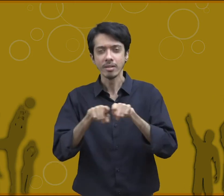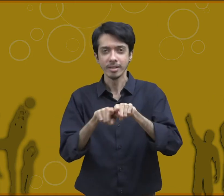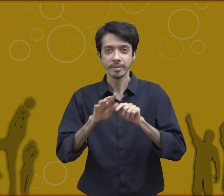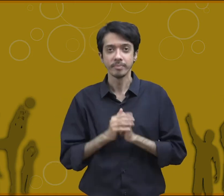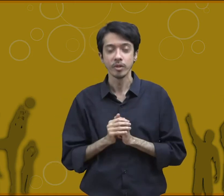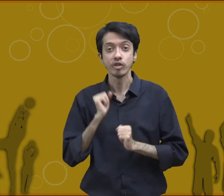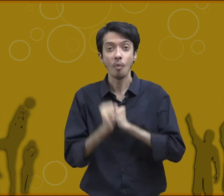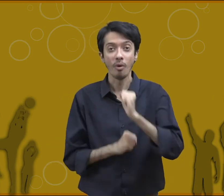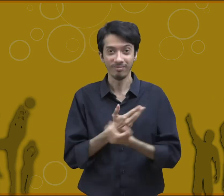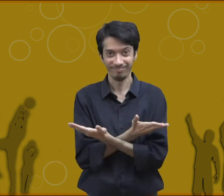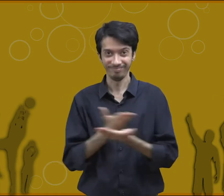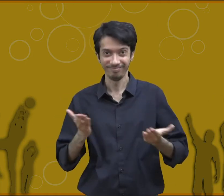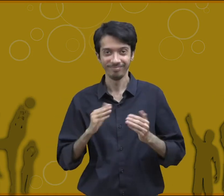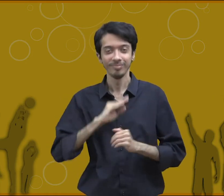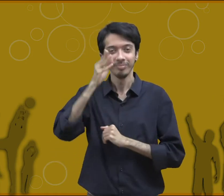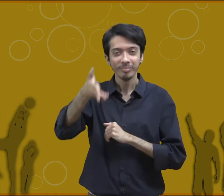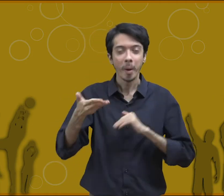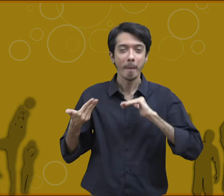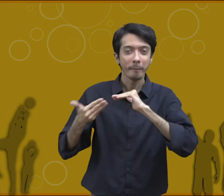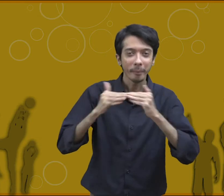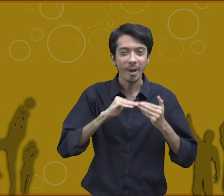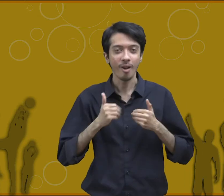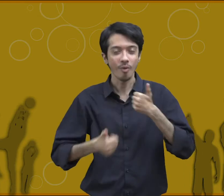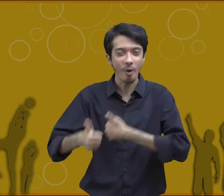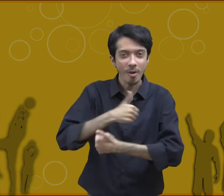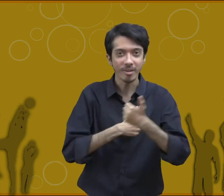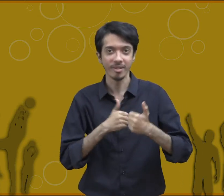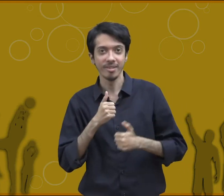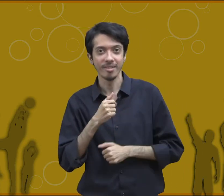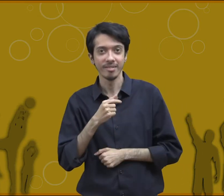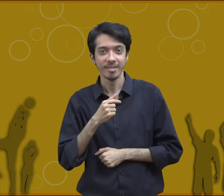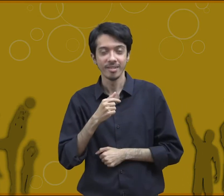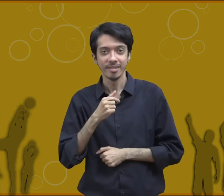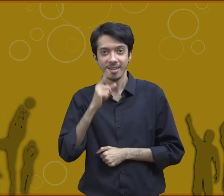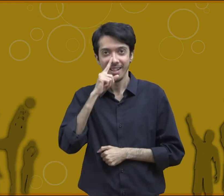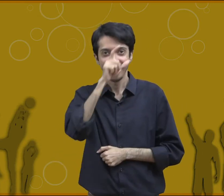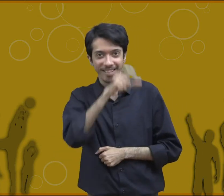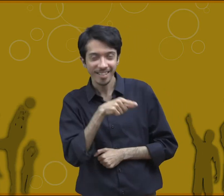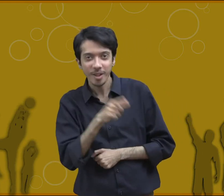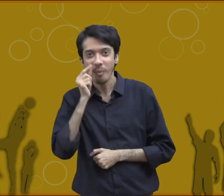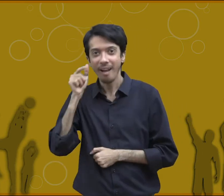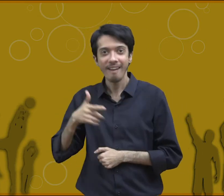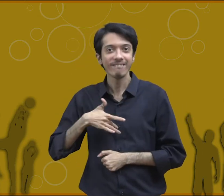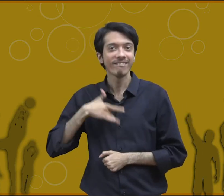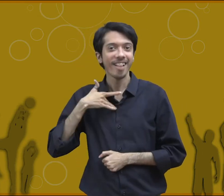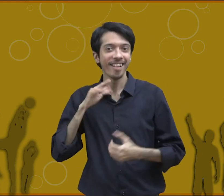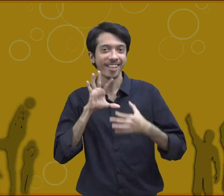abnormal and uncontrolled when the sports persons go for a match they may fall in love with someone